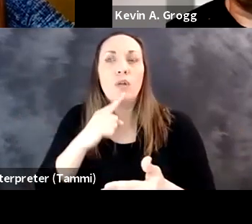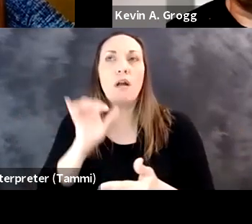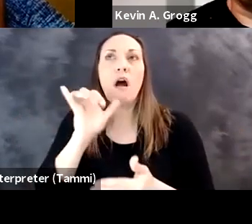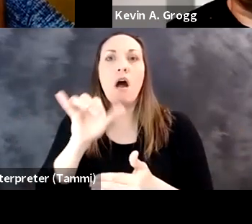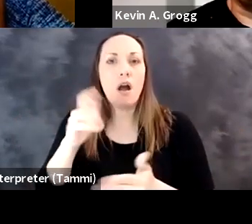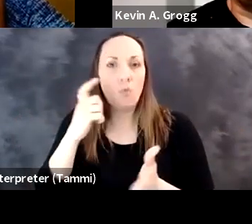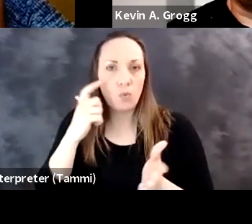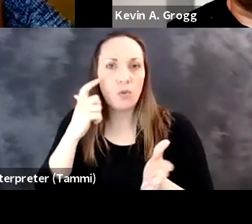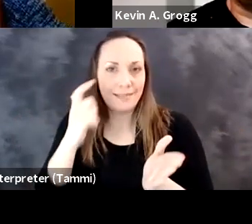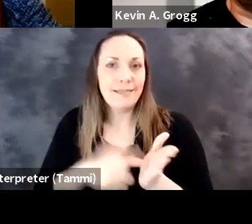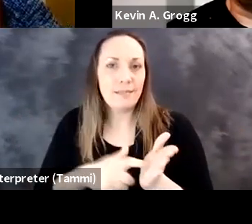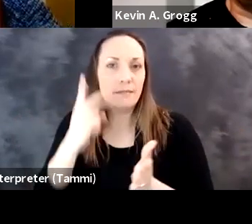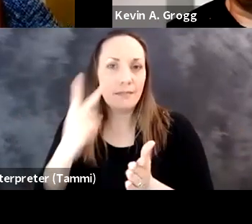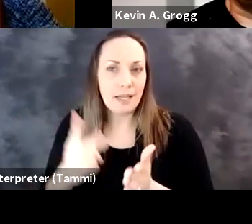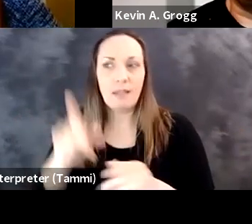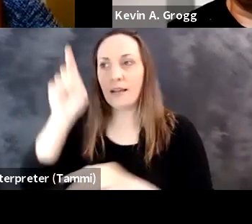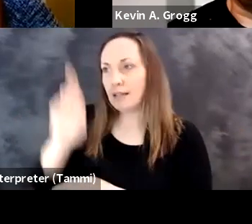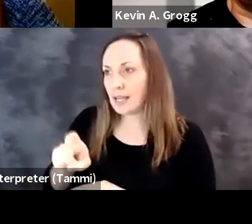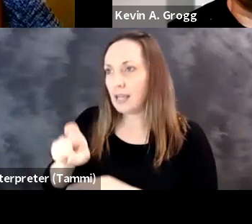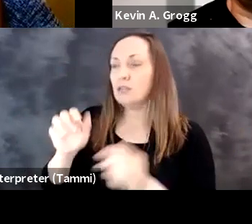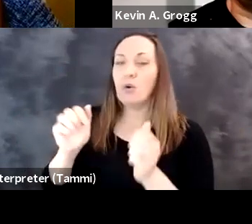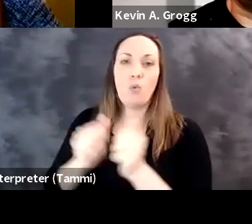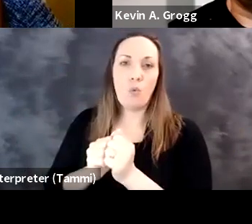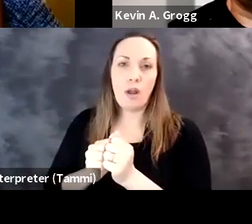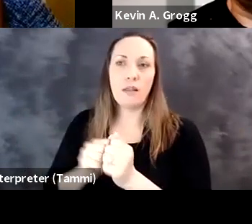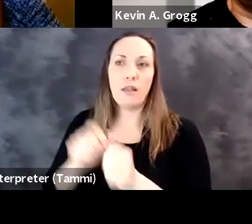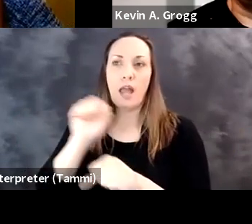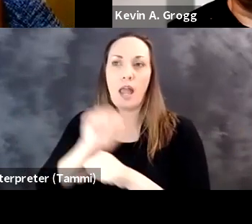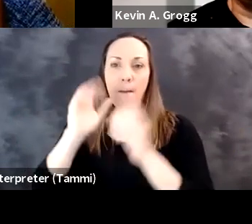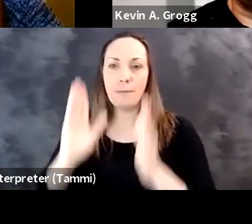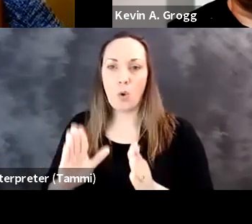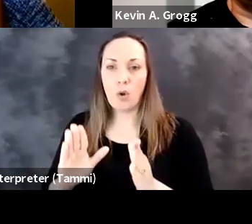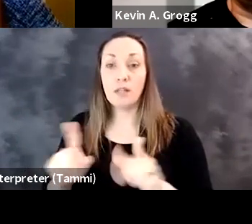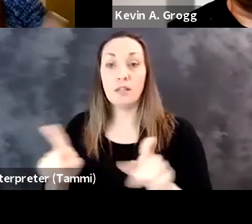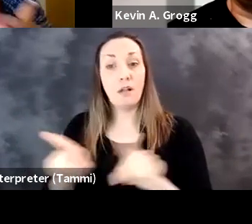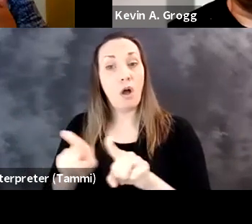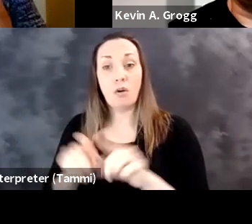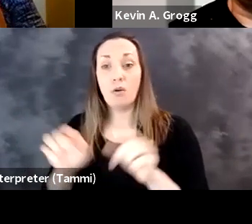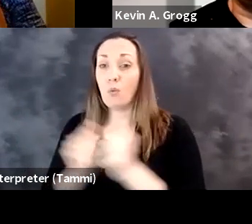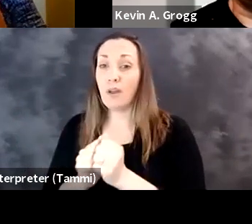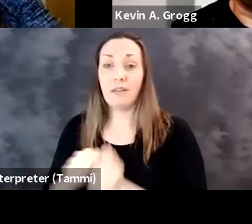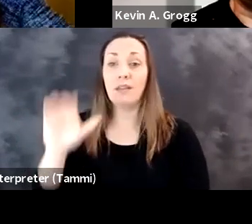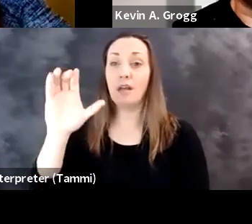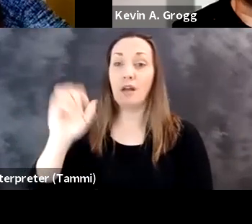processes then I think, you know, we really will hear the needs of employees